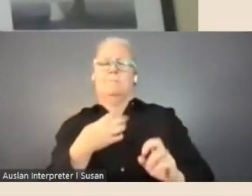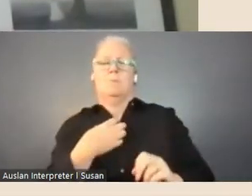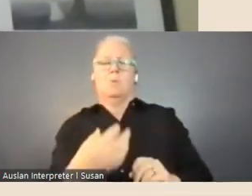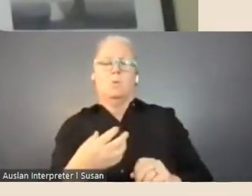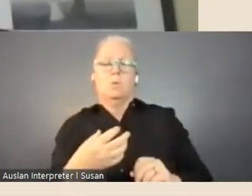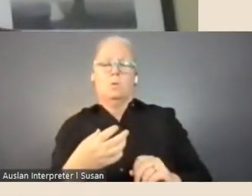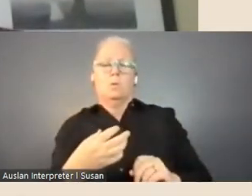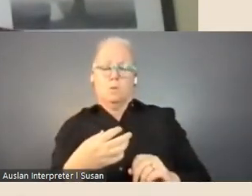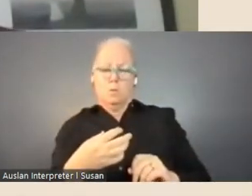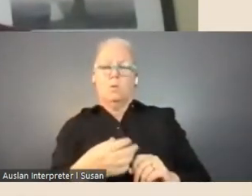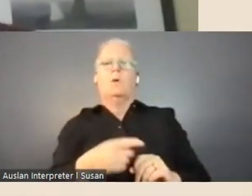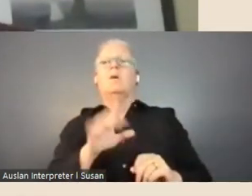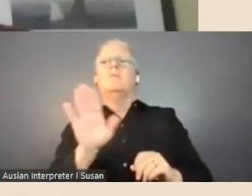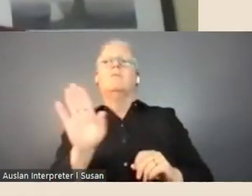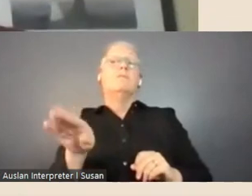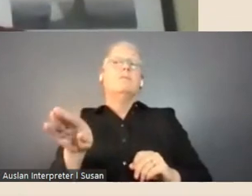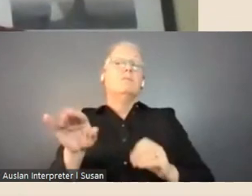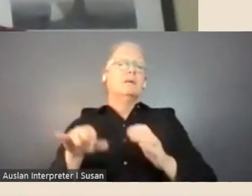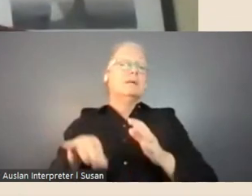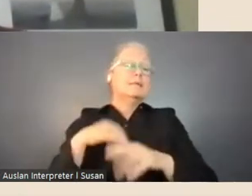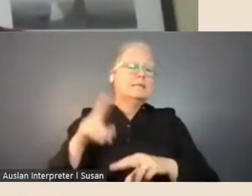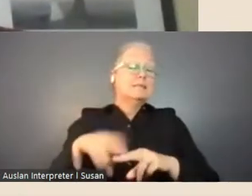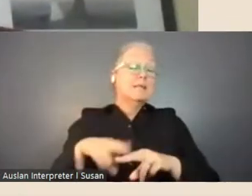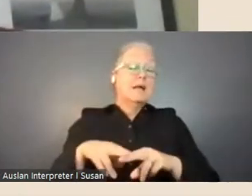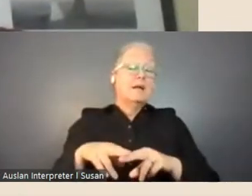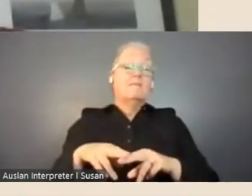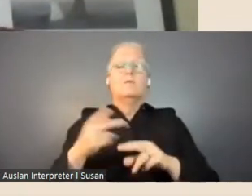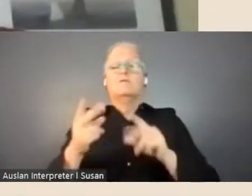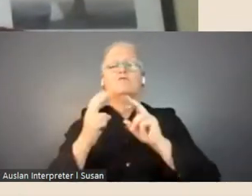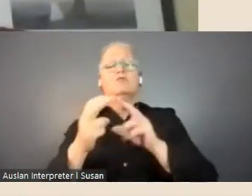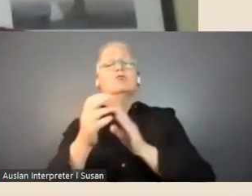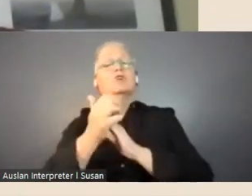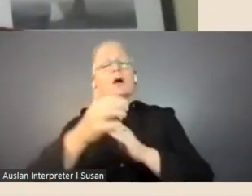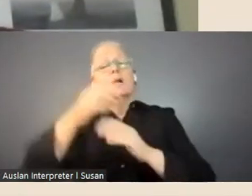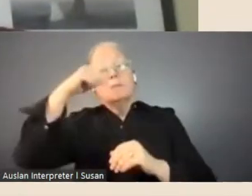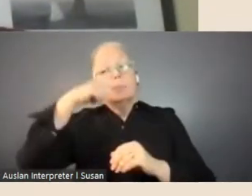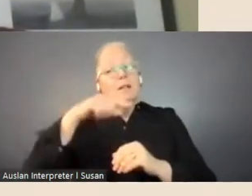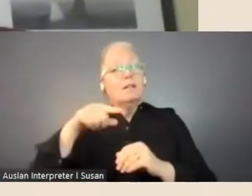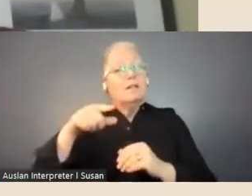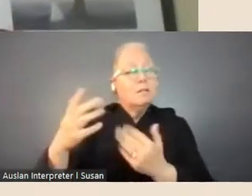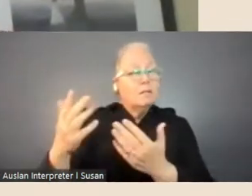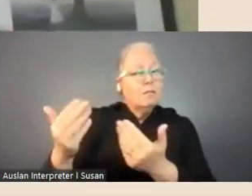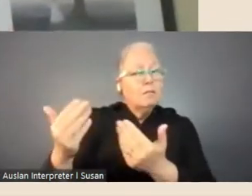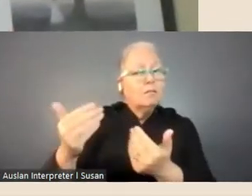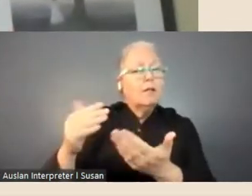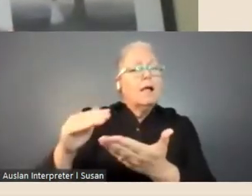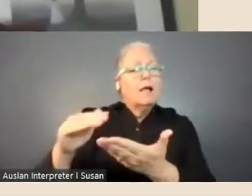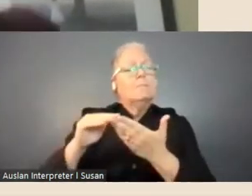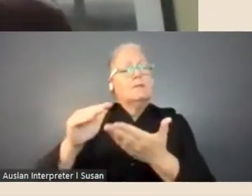from staff, use the research guides and, and you, we fully expect you'll find more along the